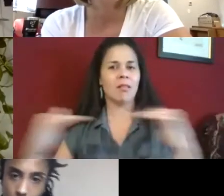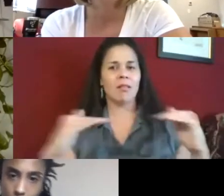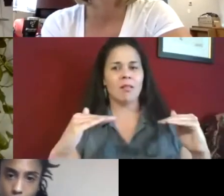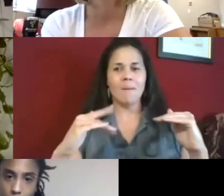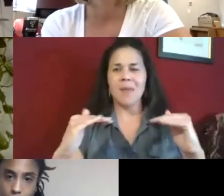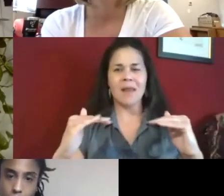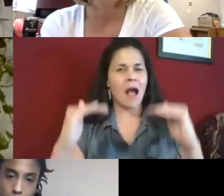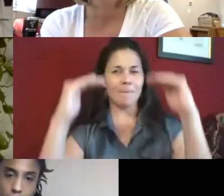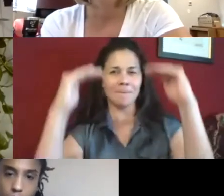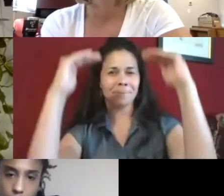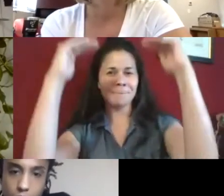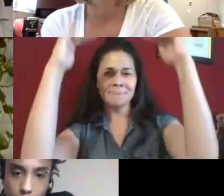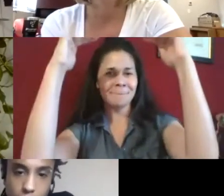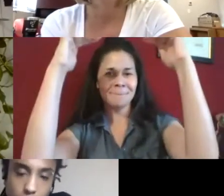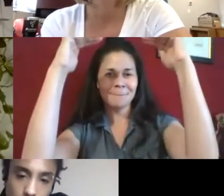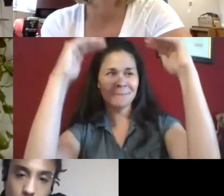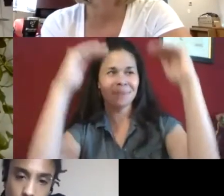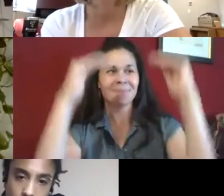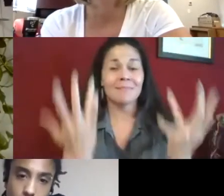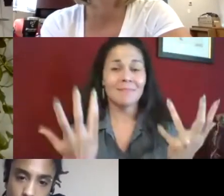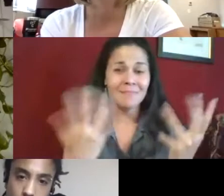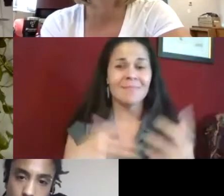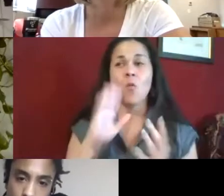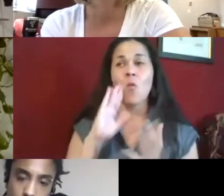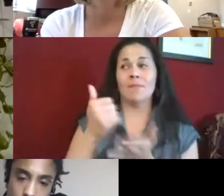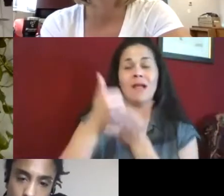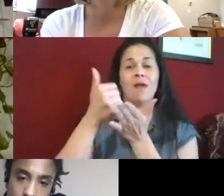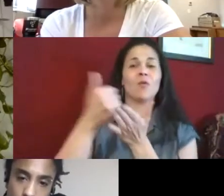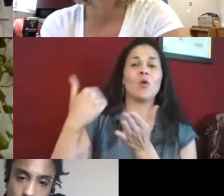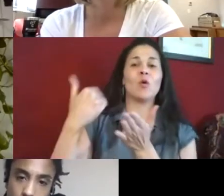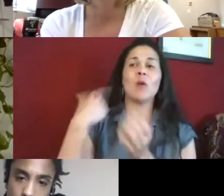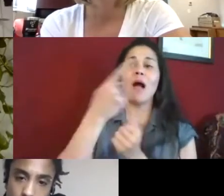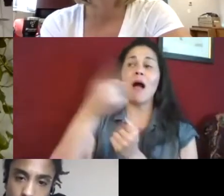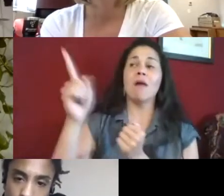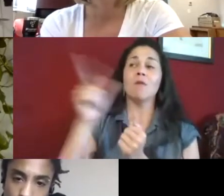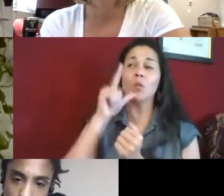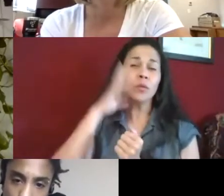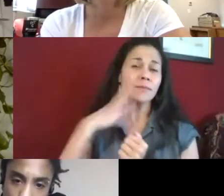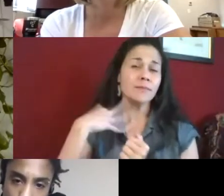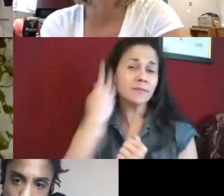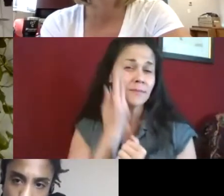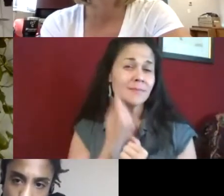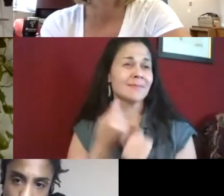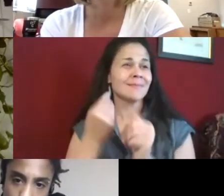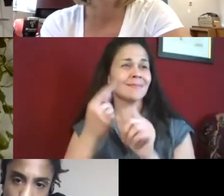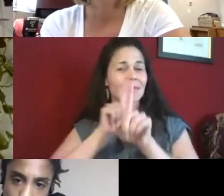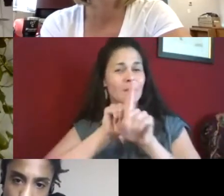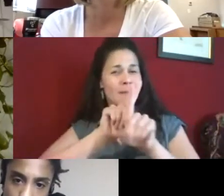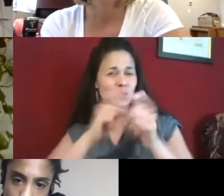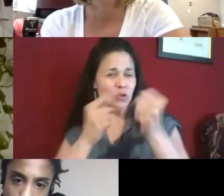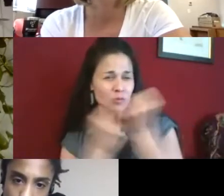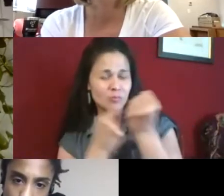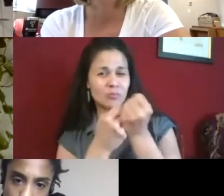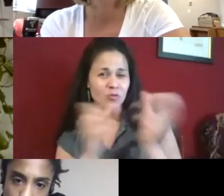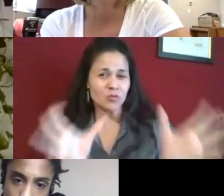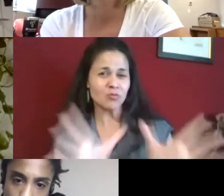and we want to change that. We don't see them in higher positions. The mentoring programs would help with that. Or those who have a lot of experience